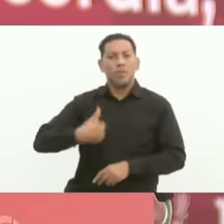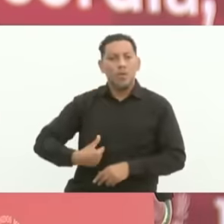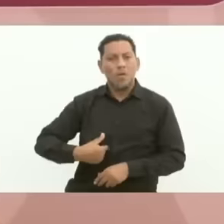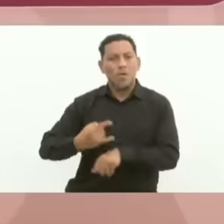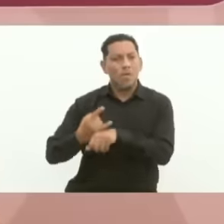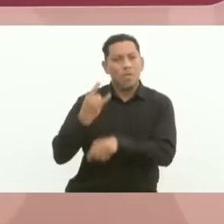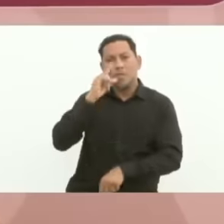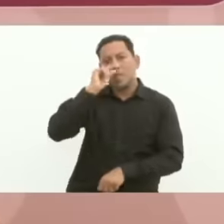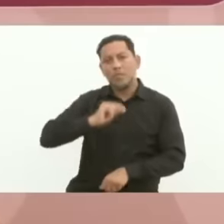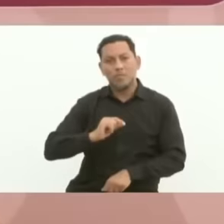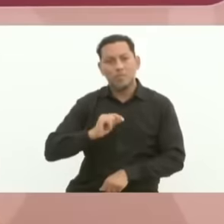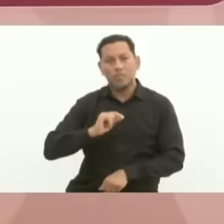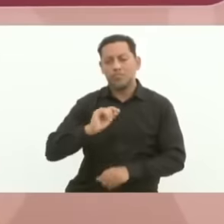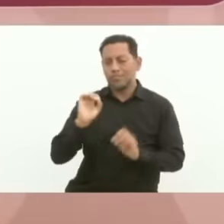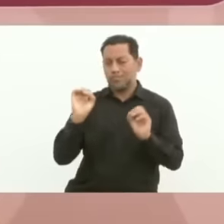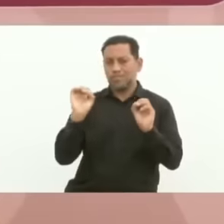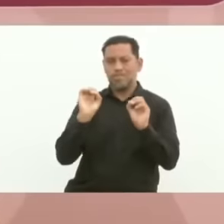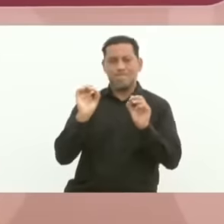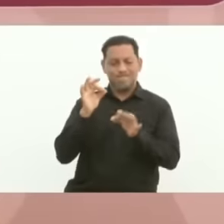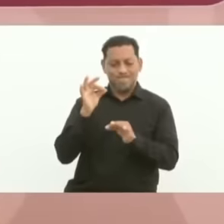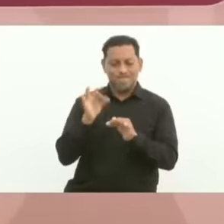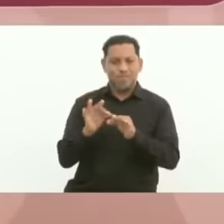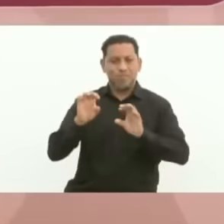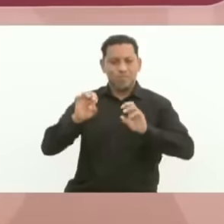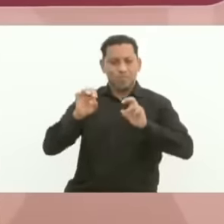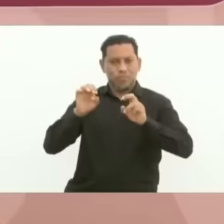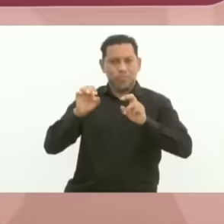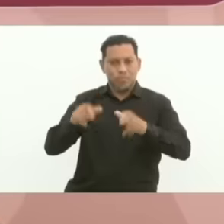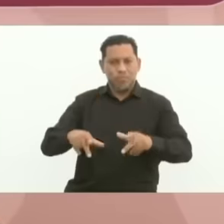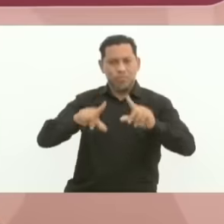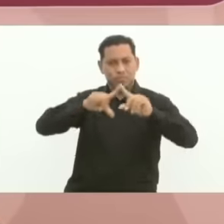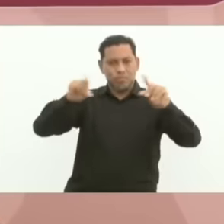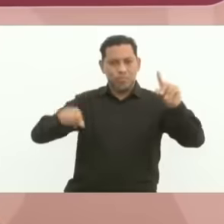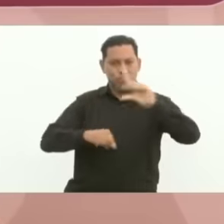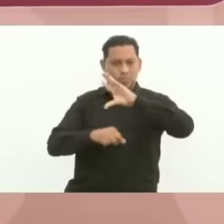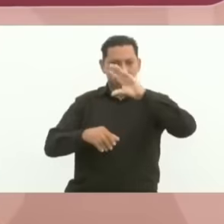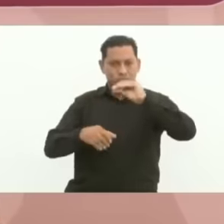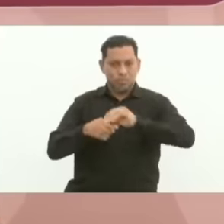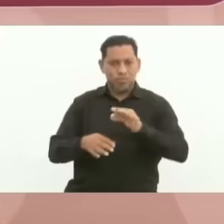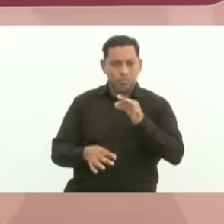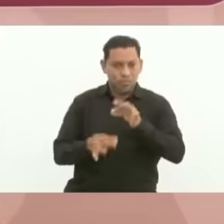I am not going to betray you. To the people of Chiapas or to the people of Mexico, we are going to continue working